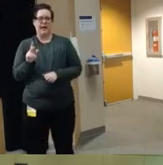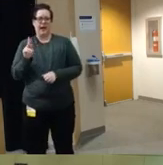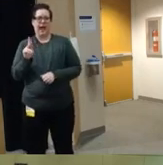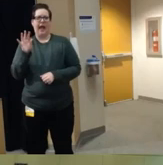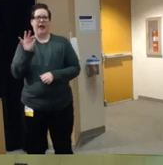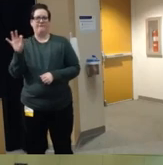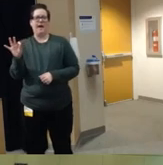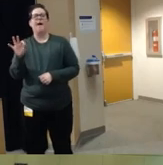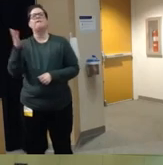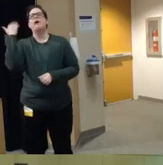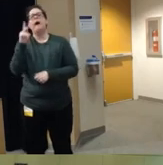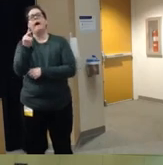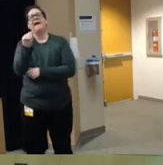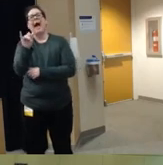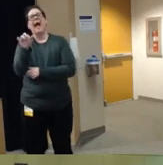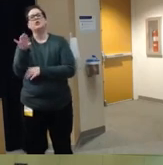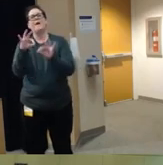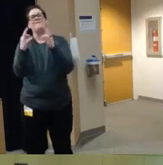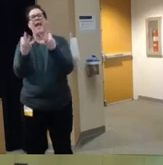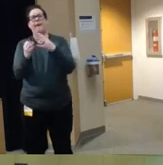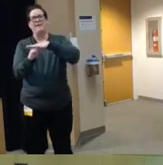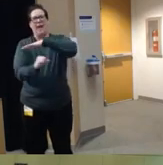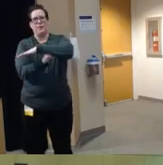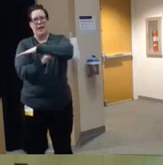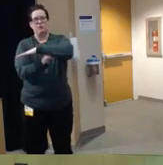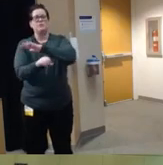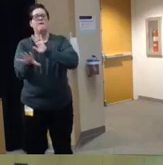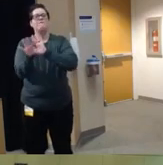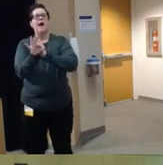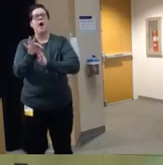the Kaiser Family Foundation um found that only a quarter of us parents said that their child's